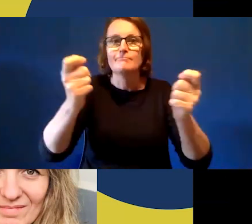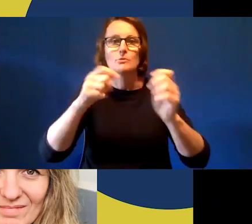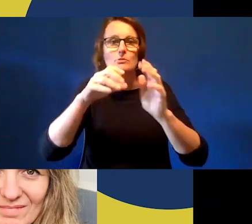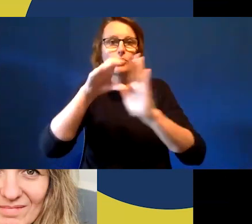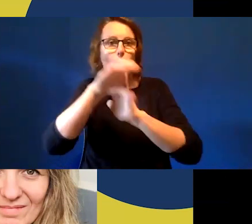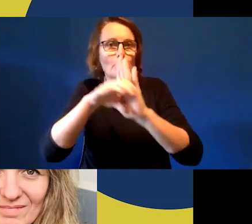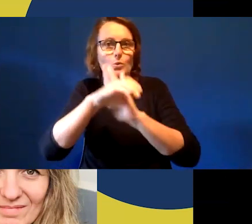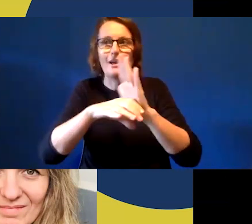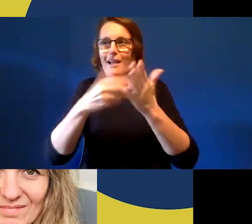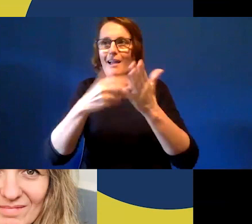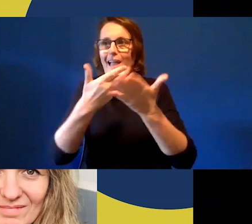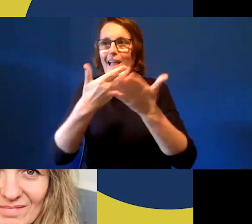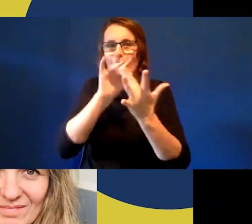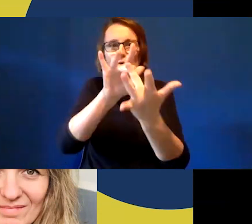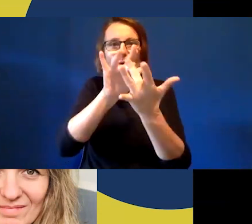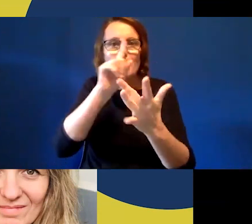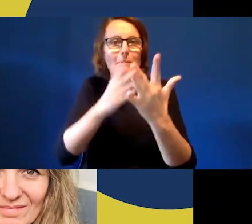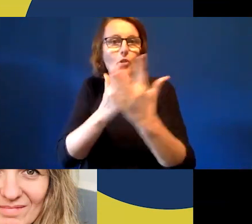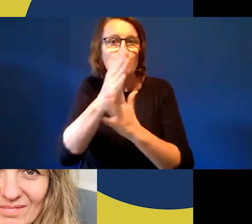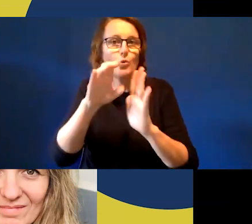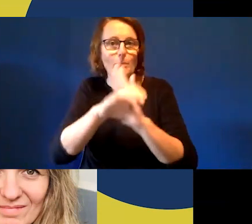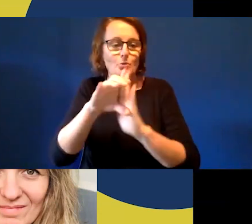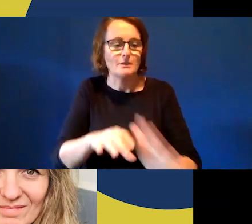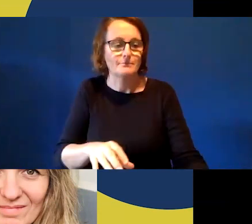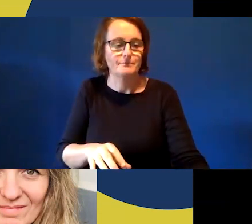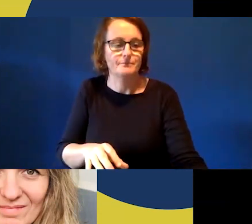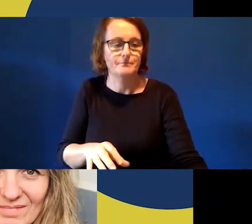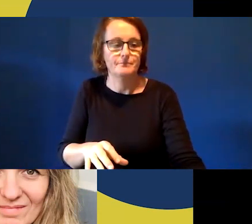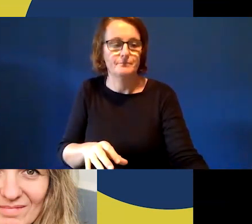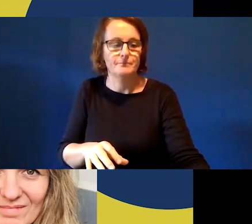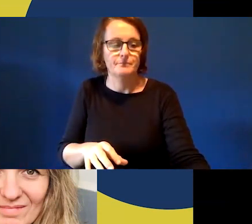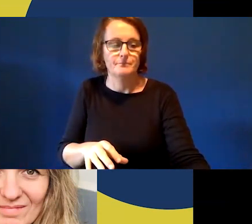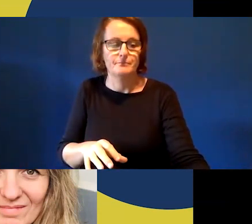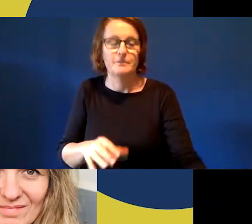So, Christy, thank you very much for being with us today,